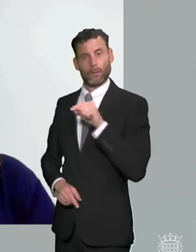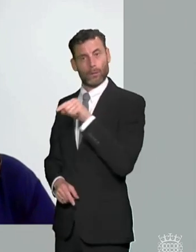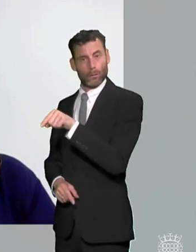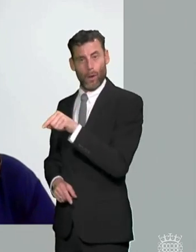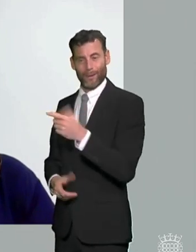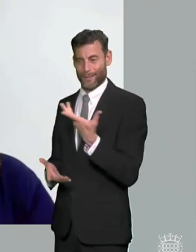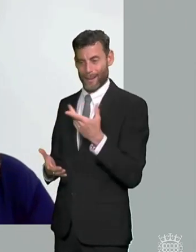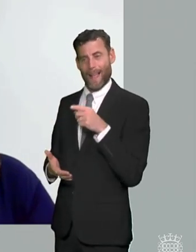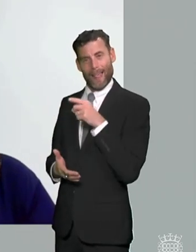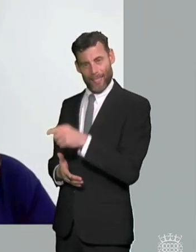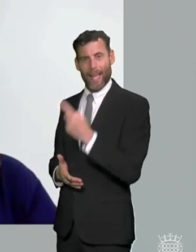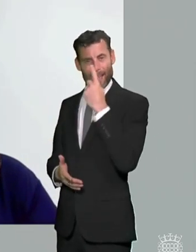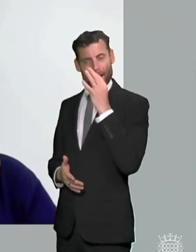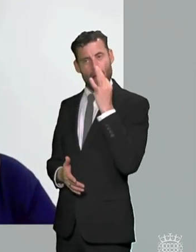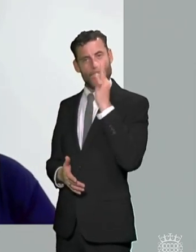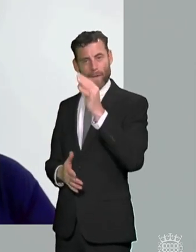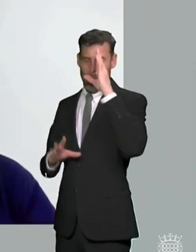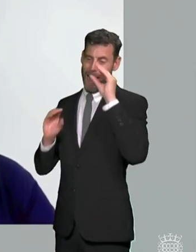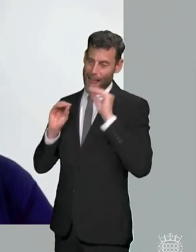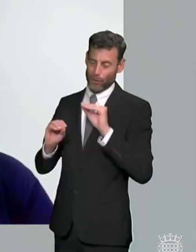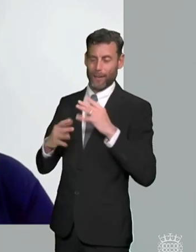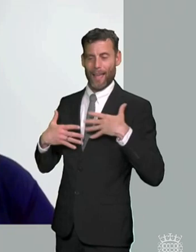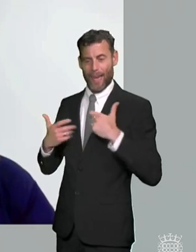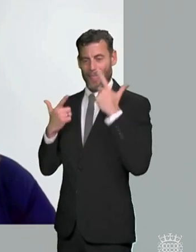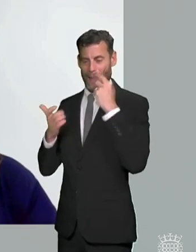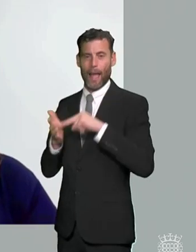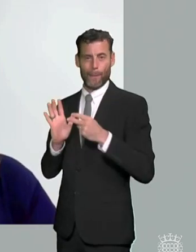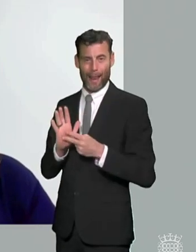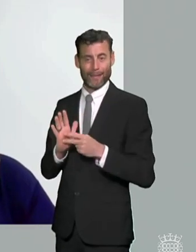education health and care plans and requiring those that support i think also you know we